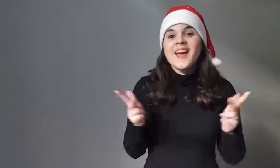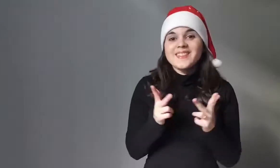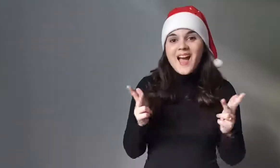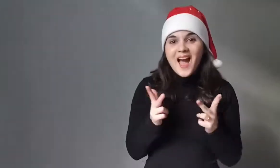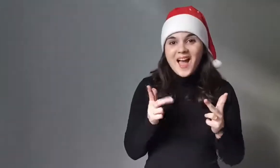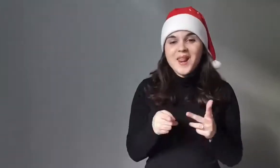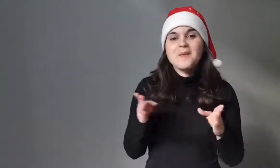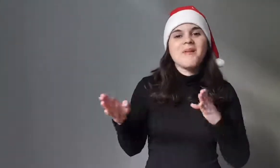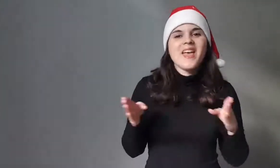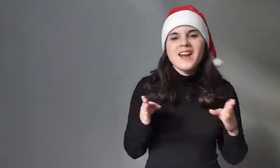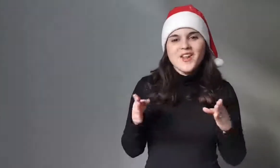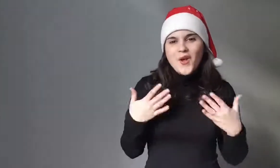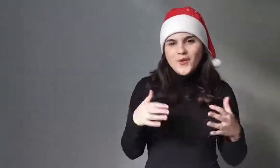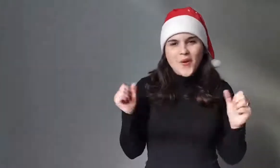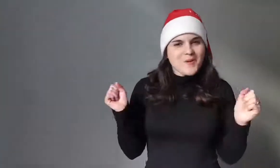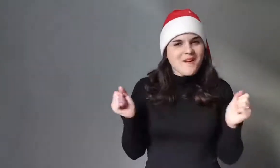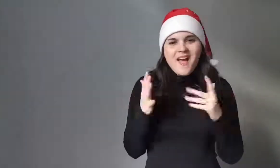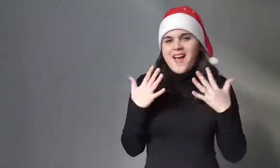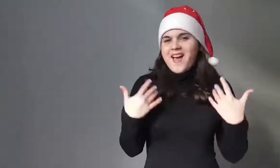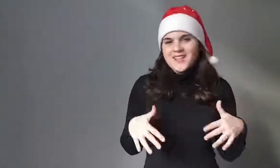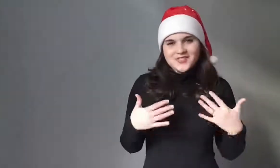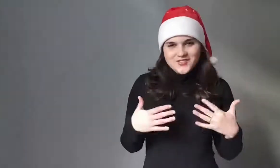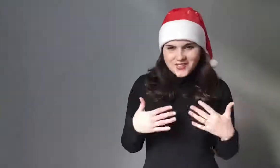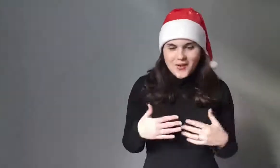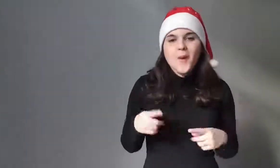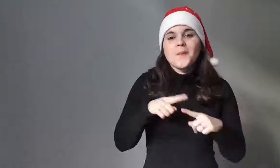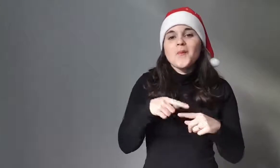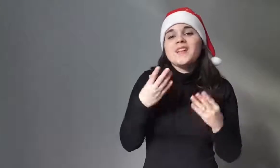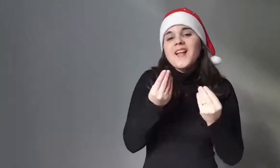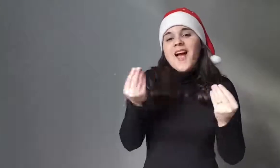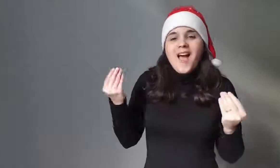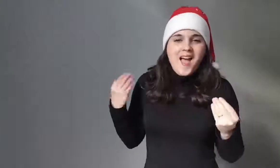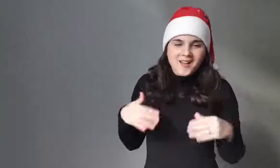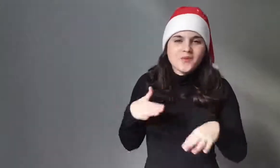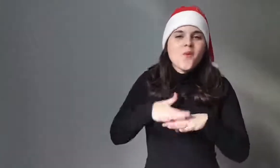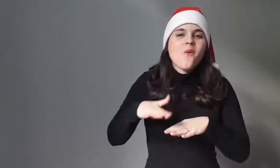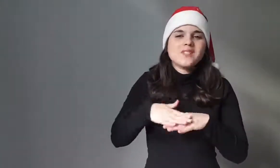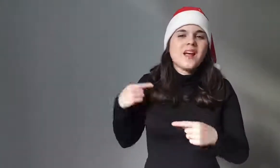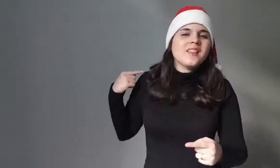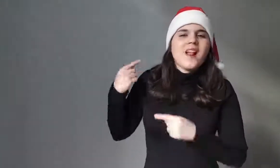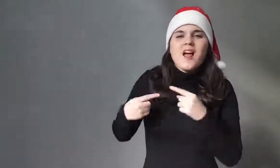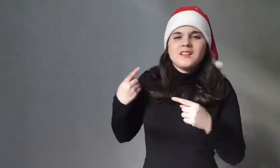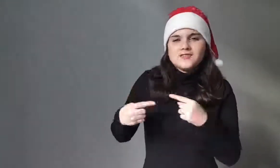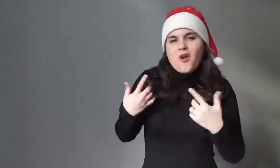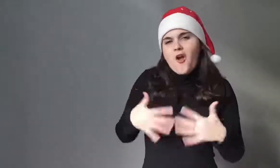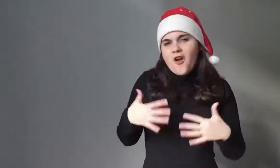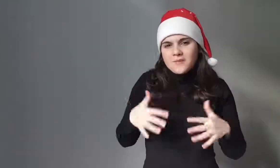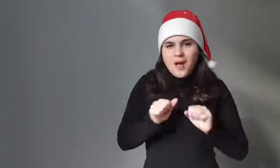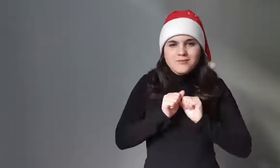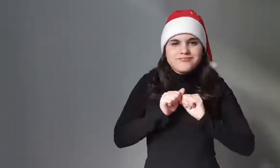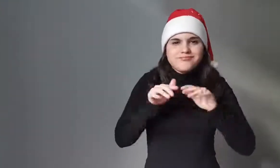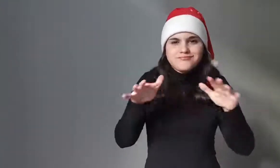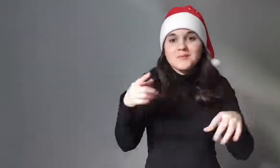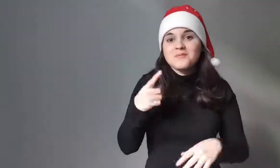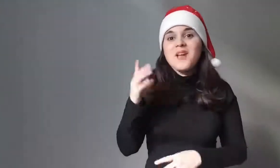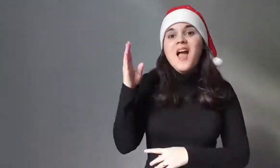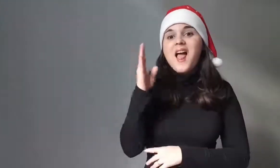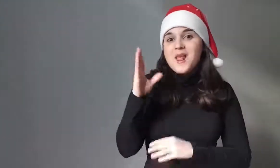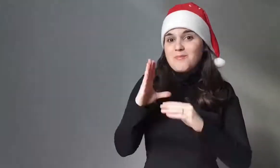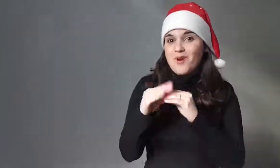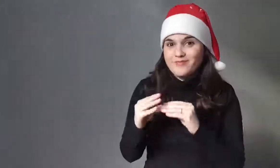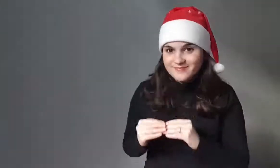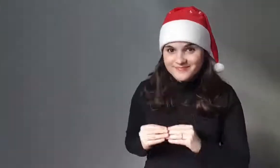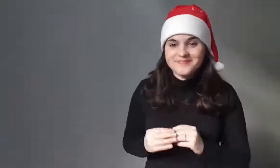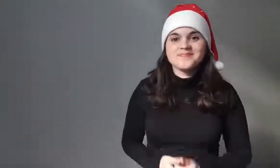Christmas is a magical period and, due to a widespread tradition, many prepare the tree.